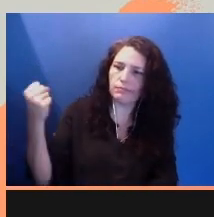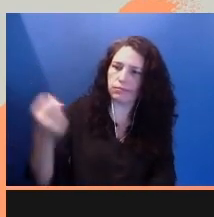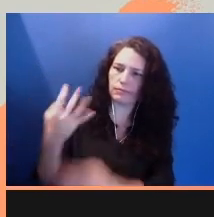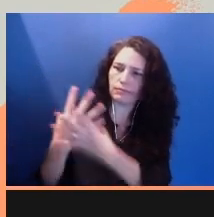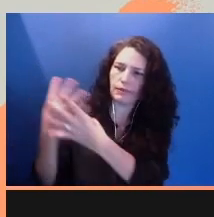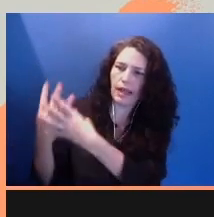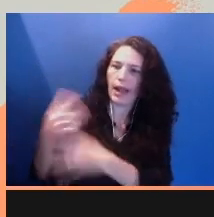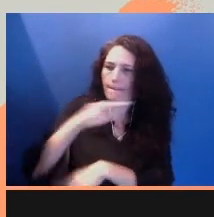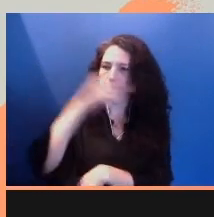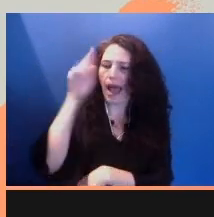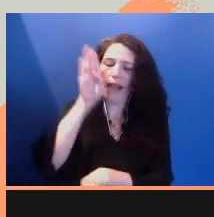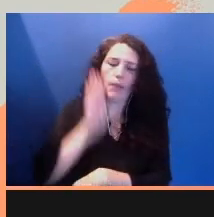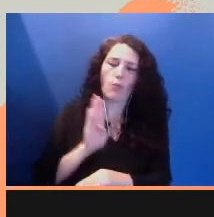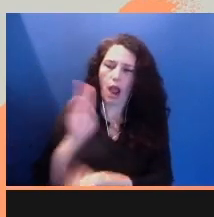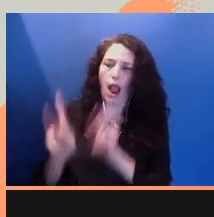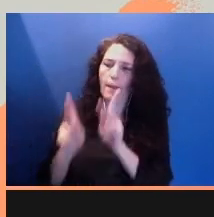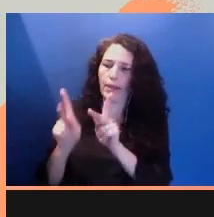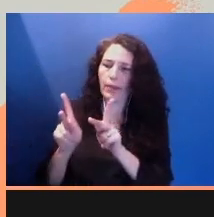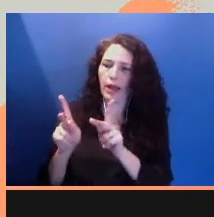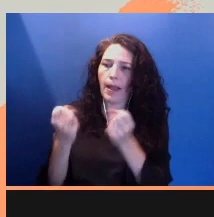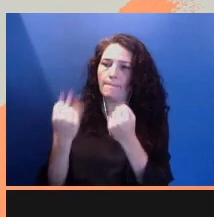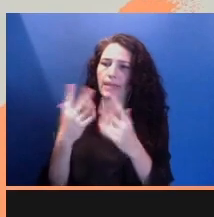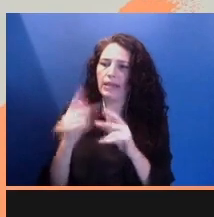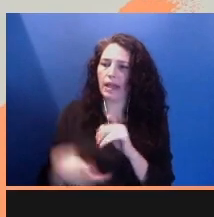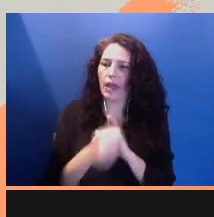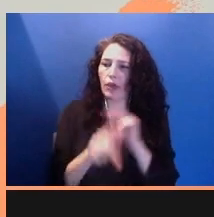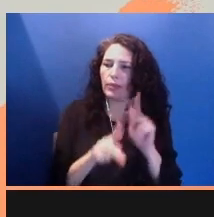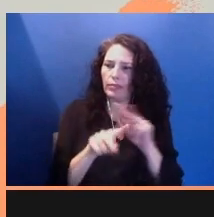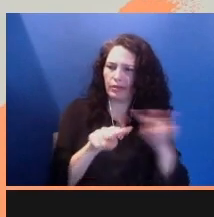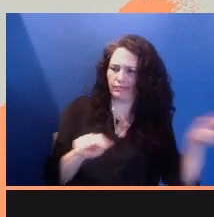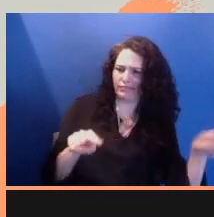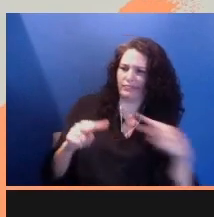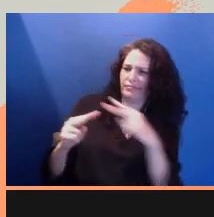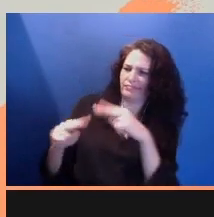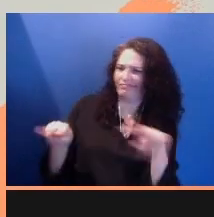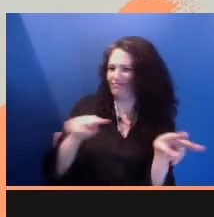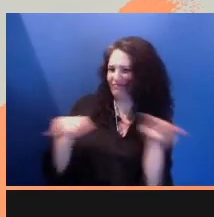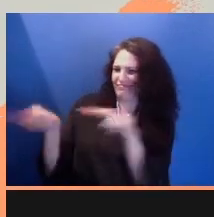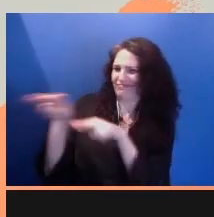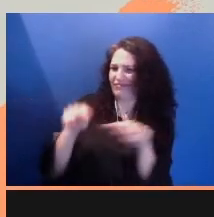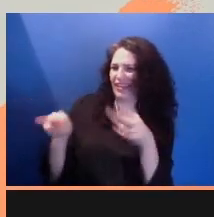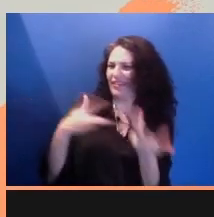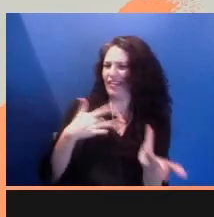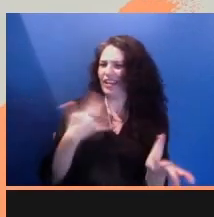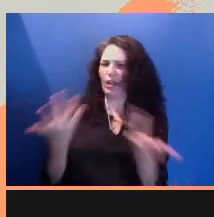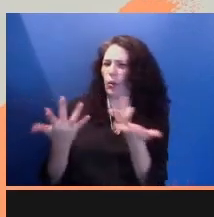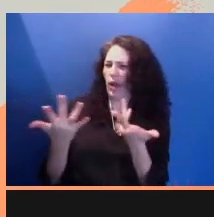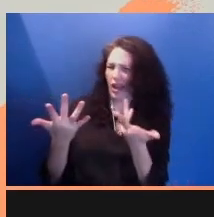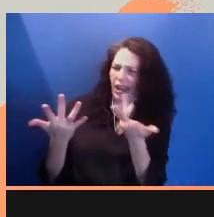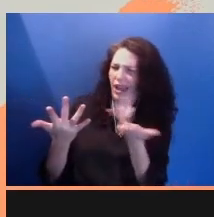That is what many outsiders would film or report, and it's an experience that needs to be told.